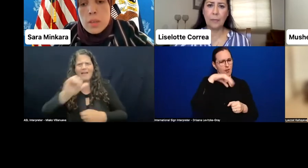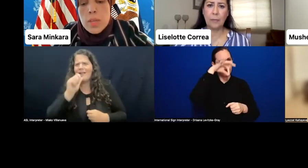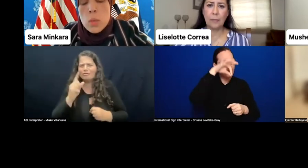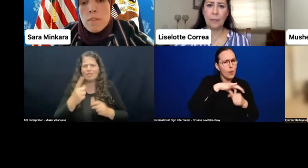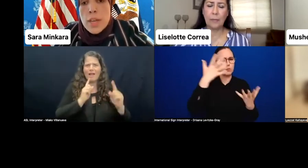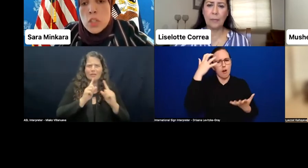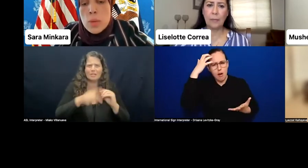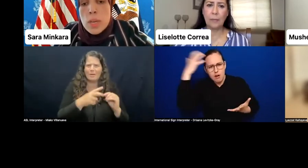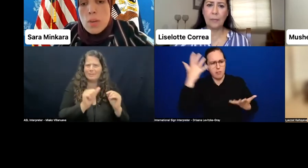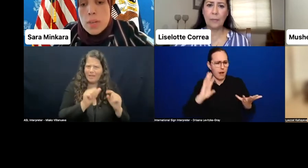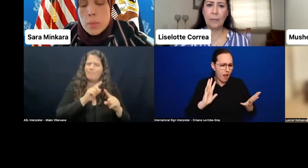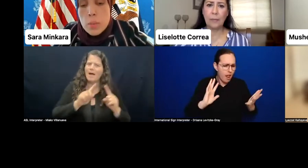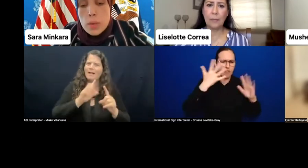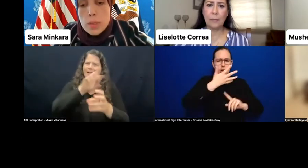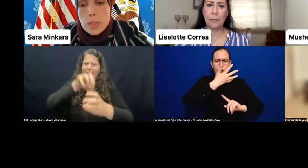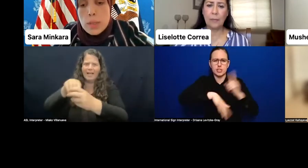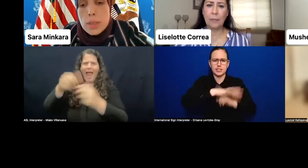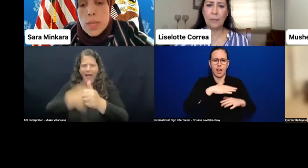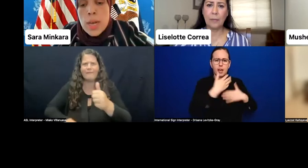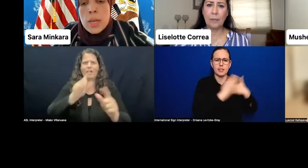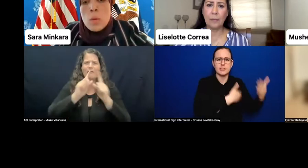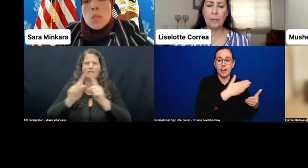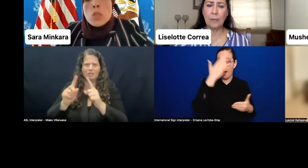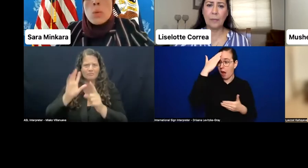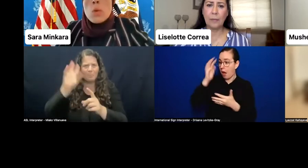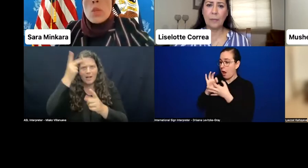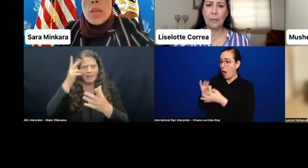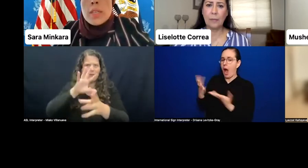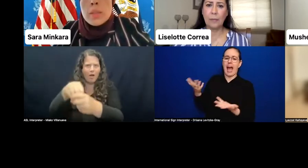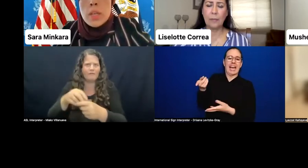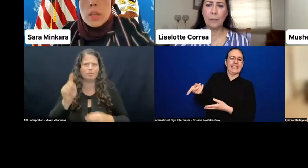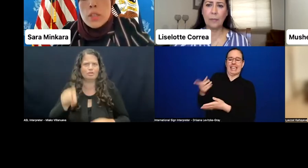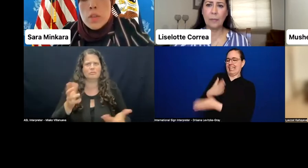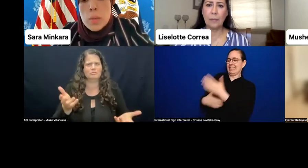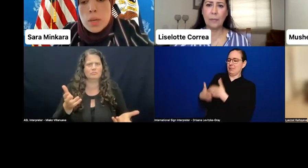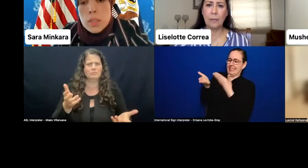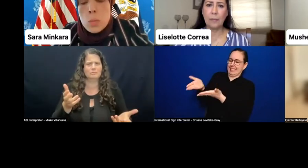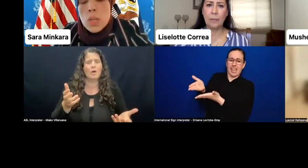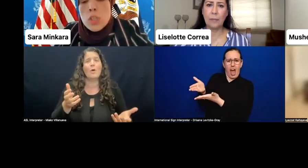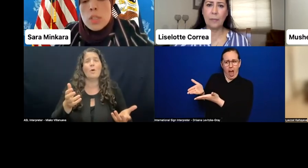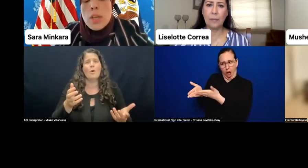because we have value to bring across the board. How do we make sure when we're looking at disability inclusive democracy, we're not just looking